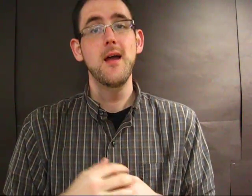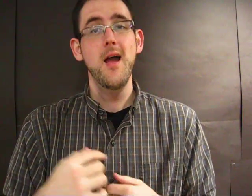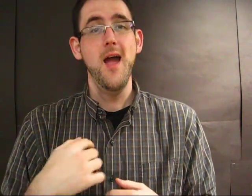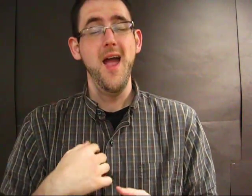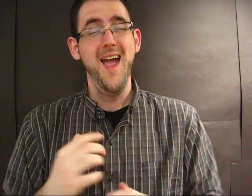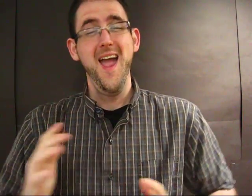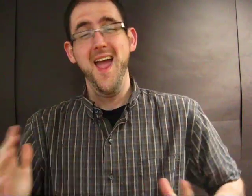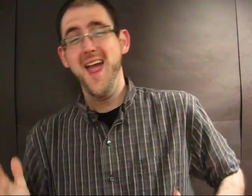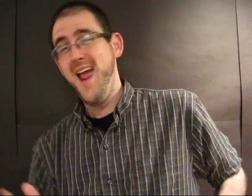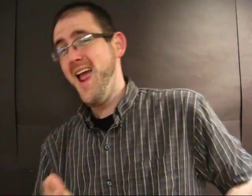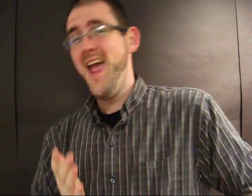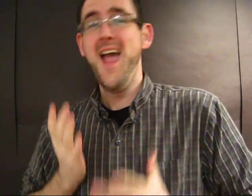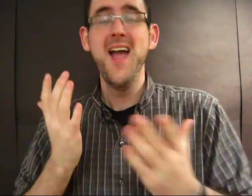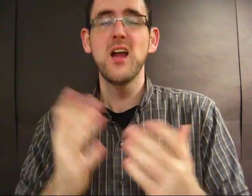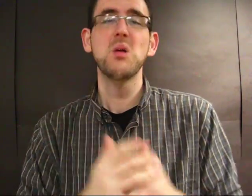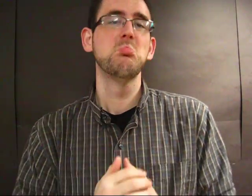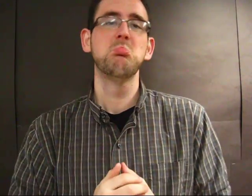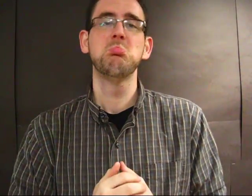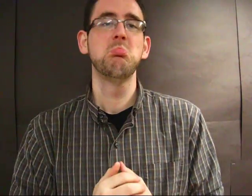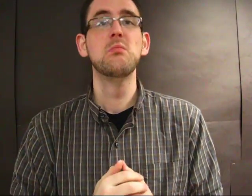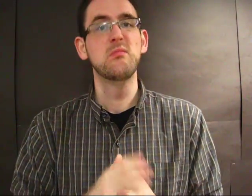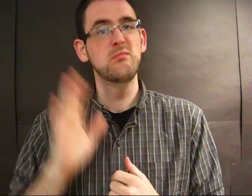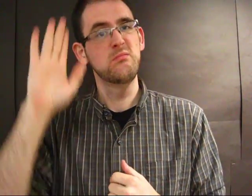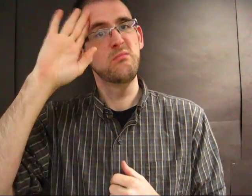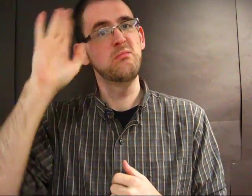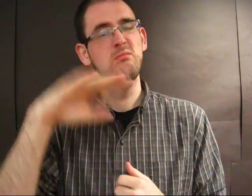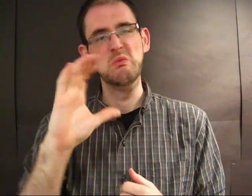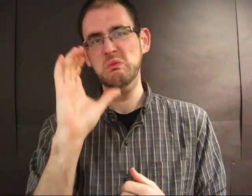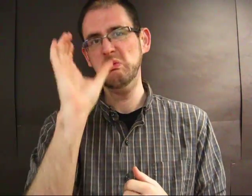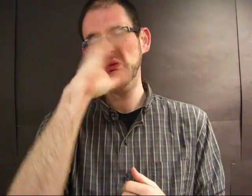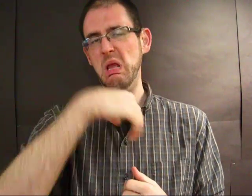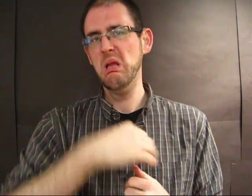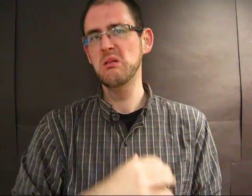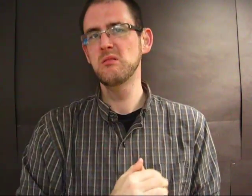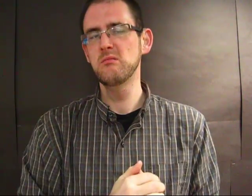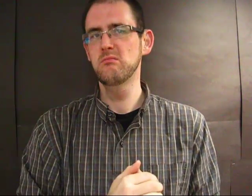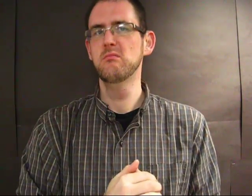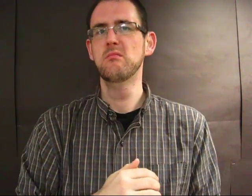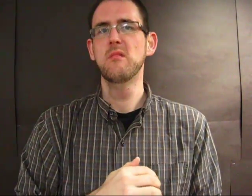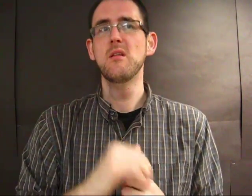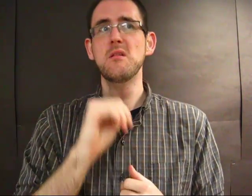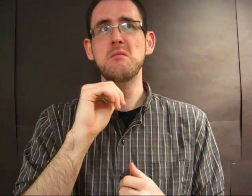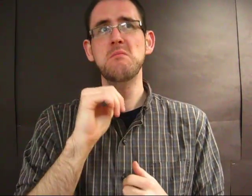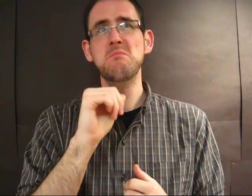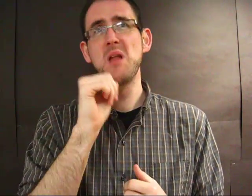I don't strongly recommend it. I know, it's weird.